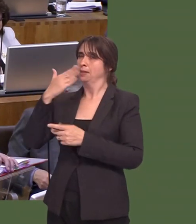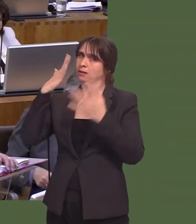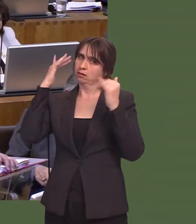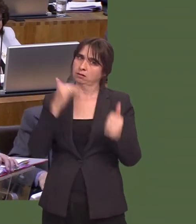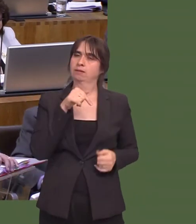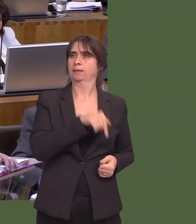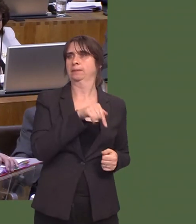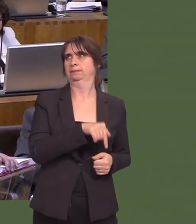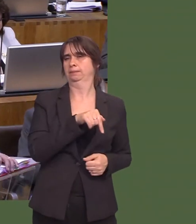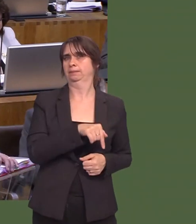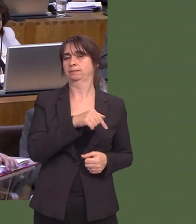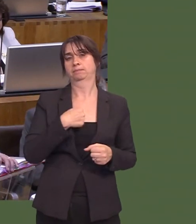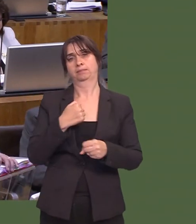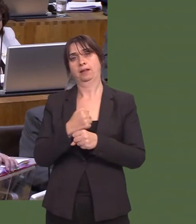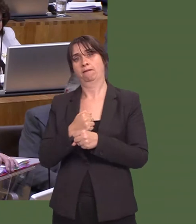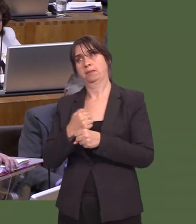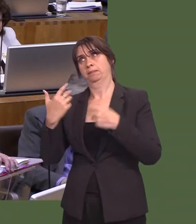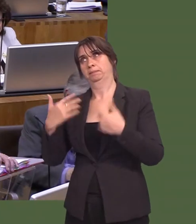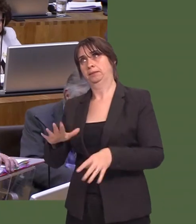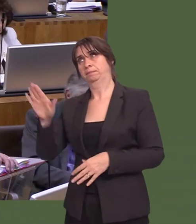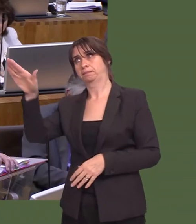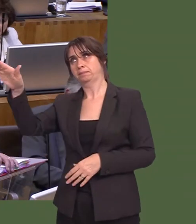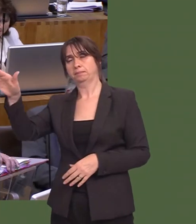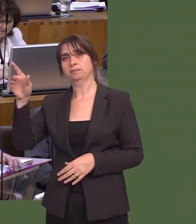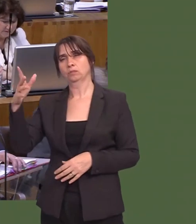As a Government, we have indicated our support for a review of the current arrangements for